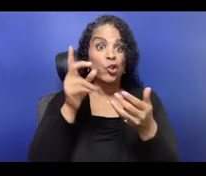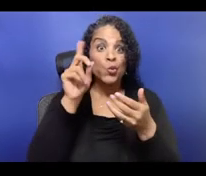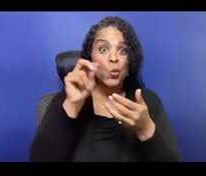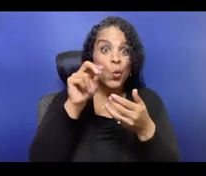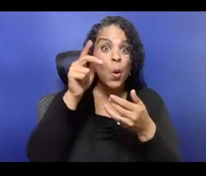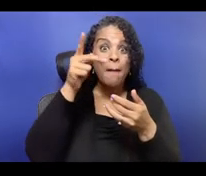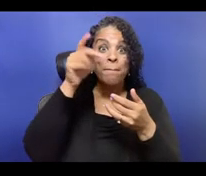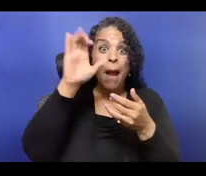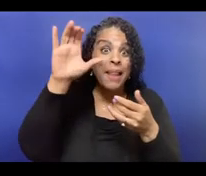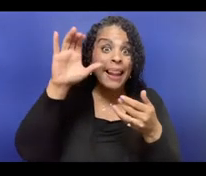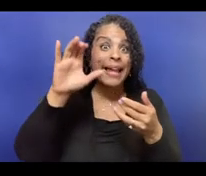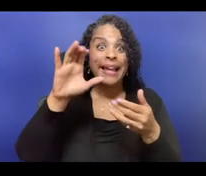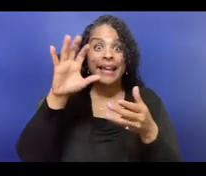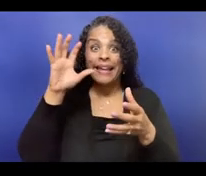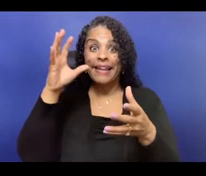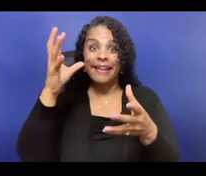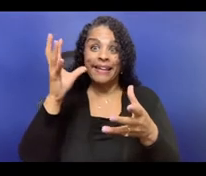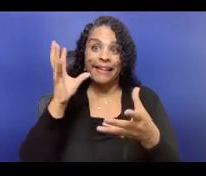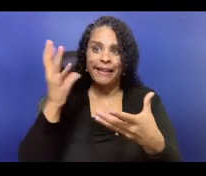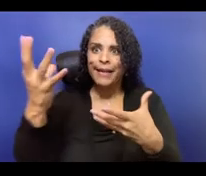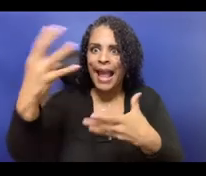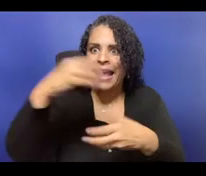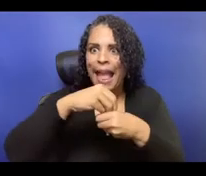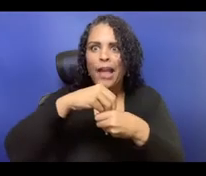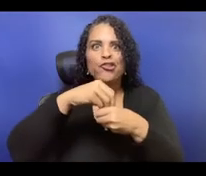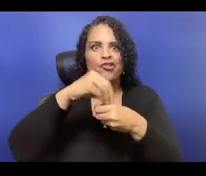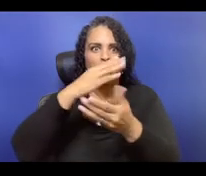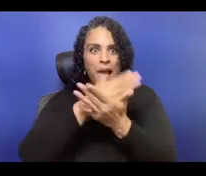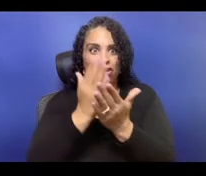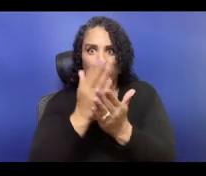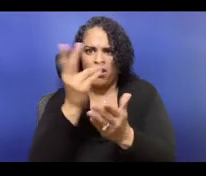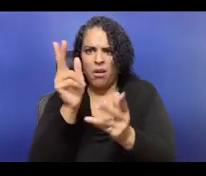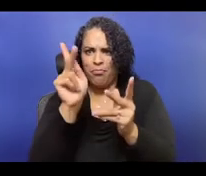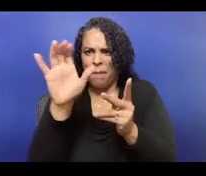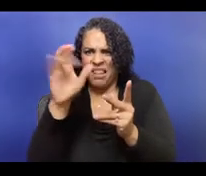Except then it went into the Department of Education to pay for cops in schools.